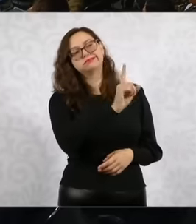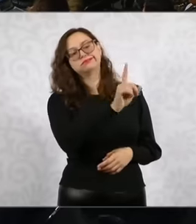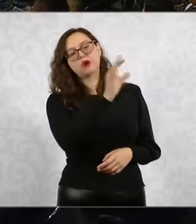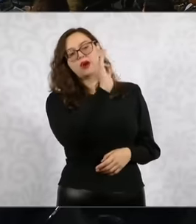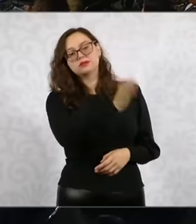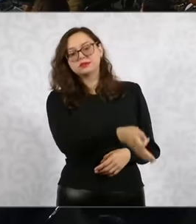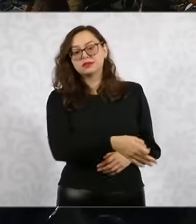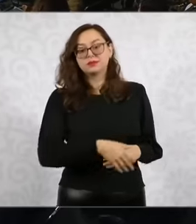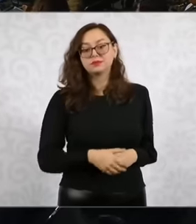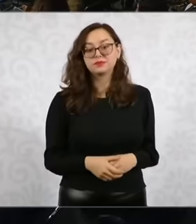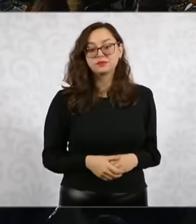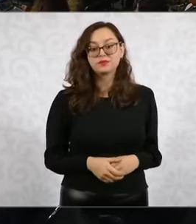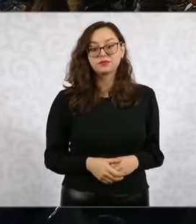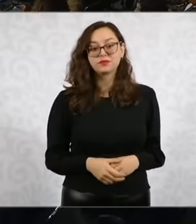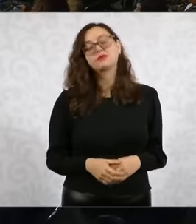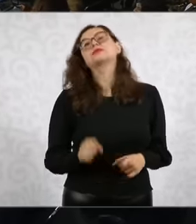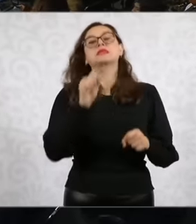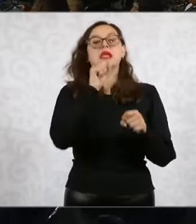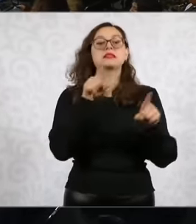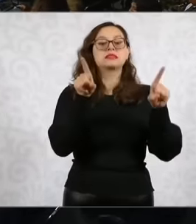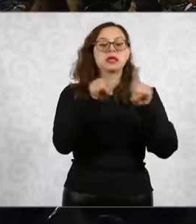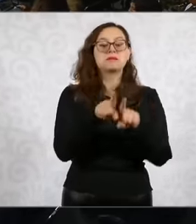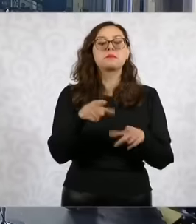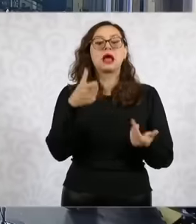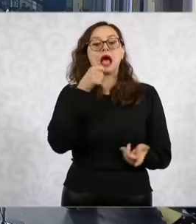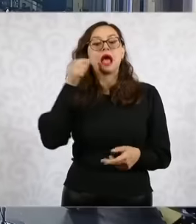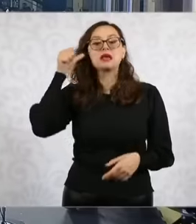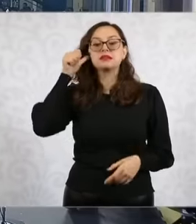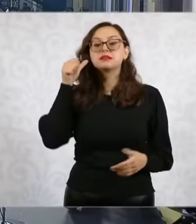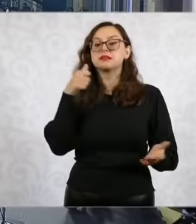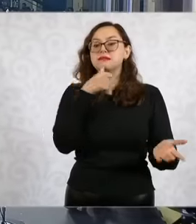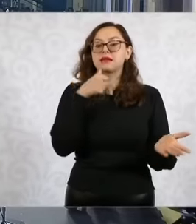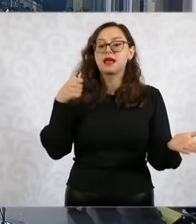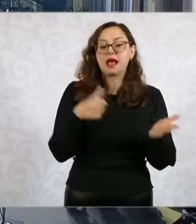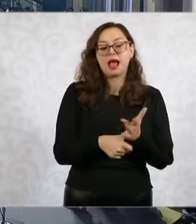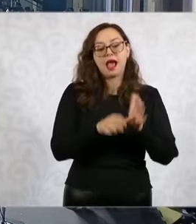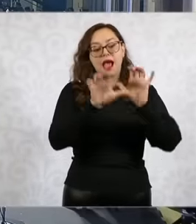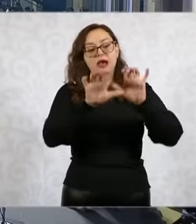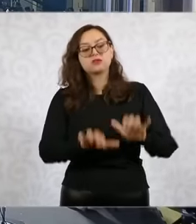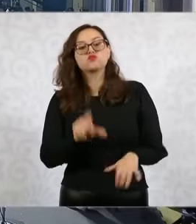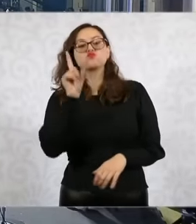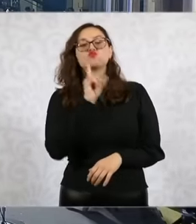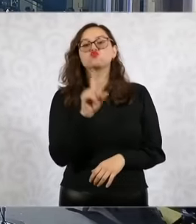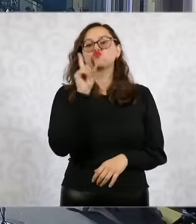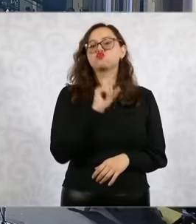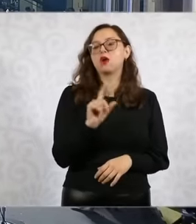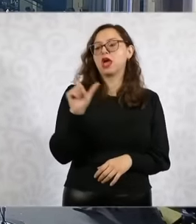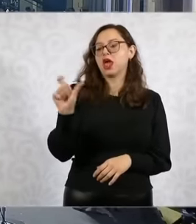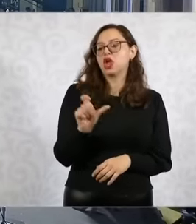from Sochil Gálvez where he makes a series of requests and tells her that he has little time